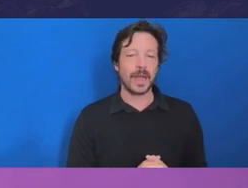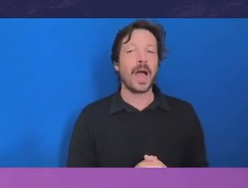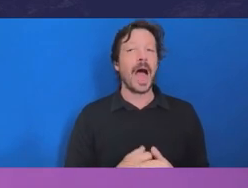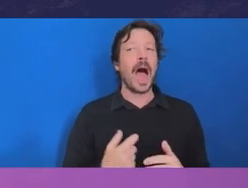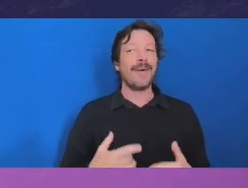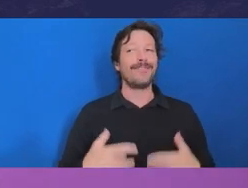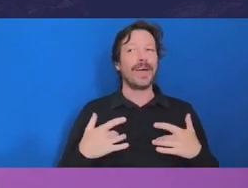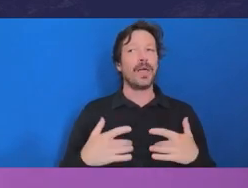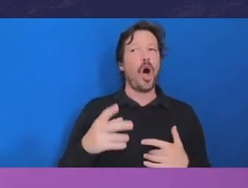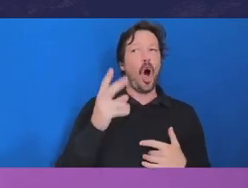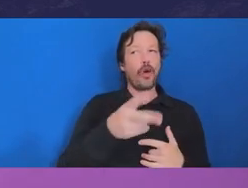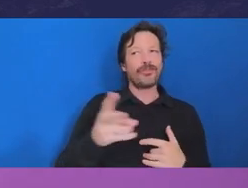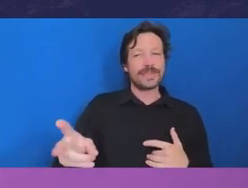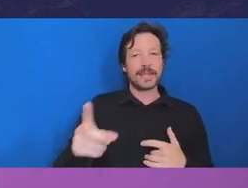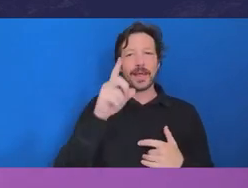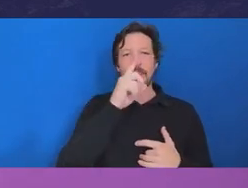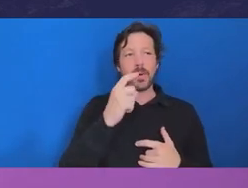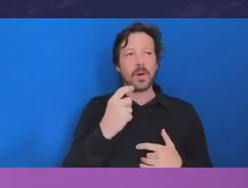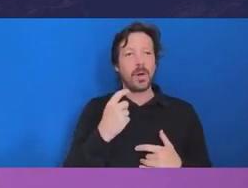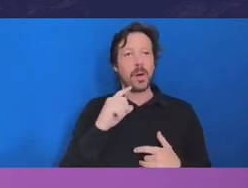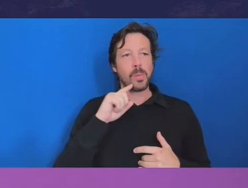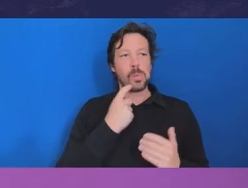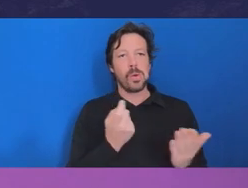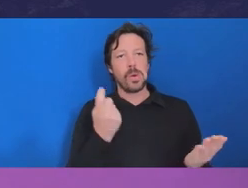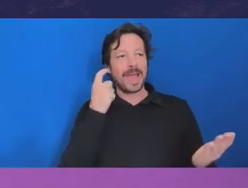of exactly what is entailed by a conflict of interest.